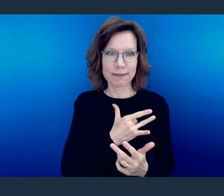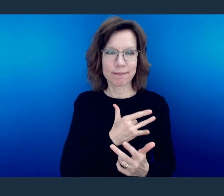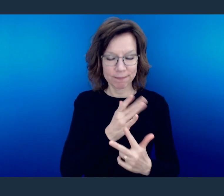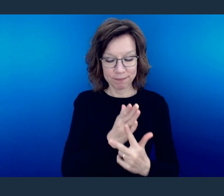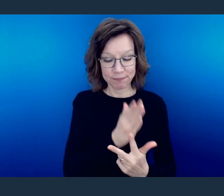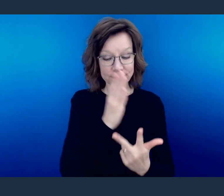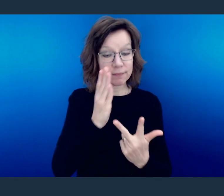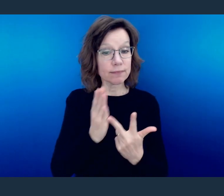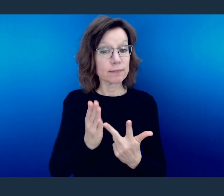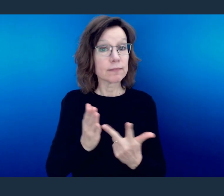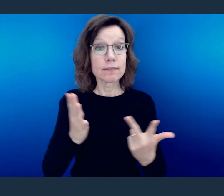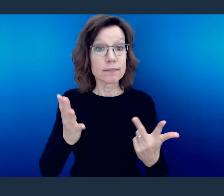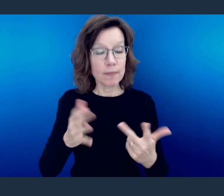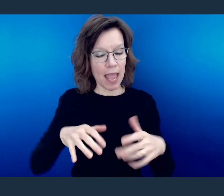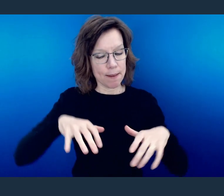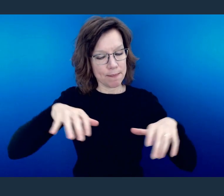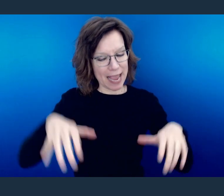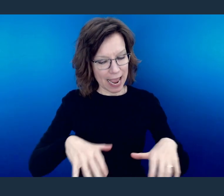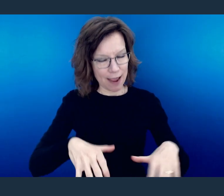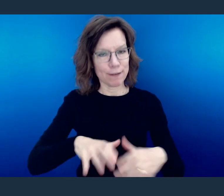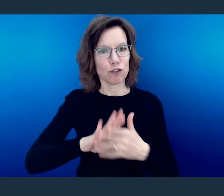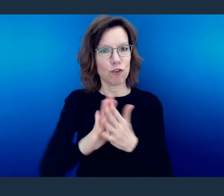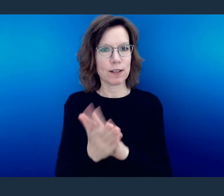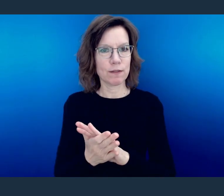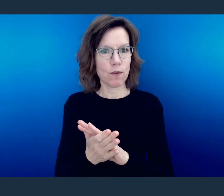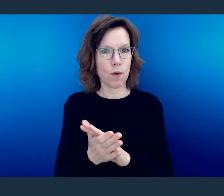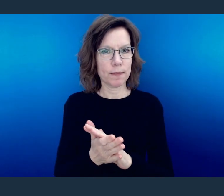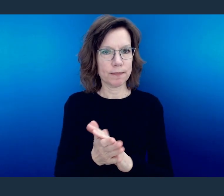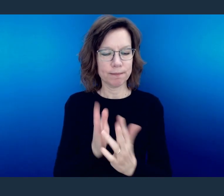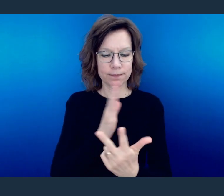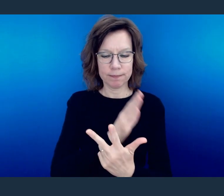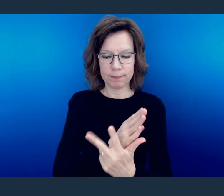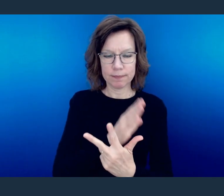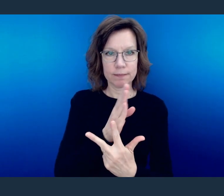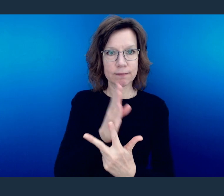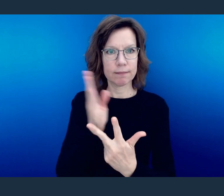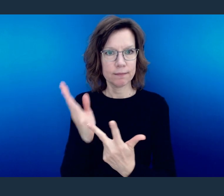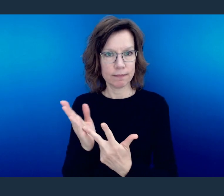And then we should have transformed behaviors.